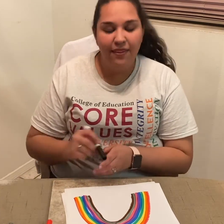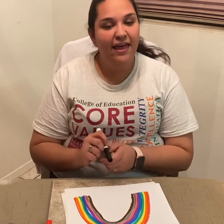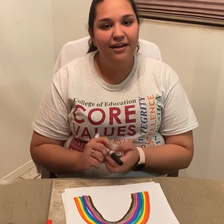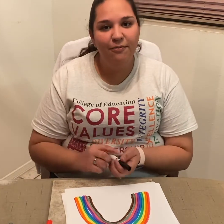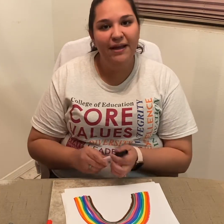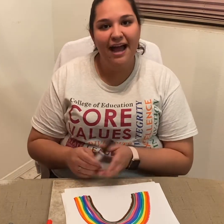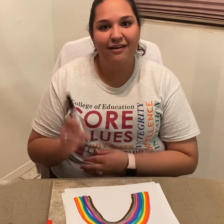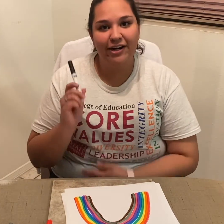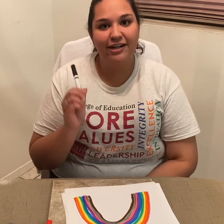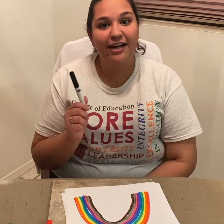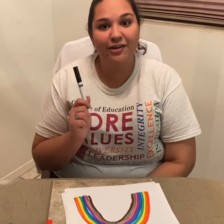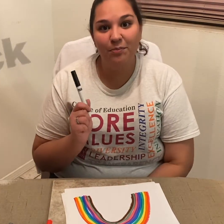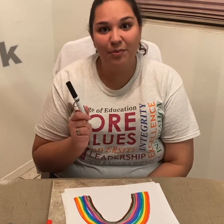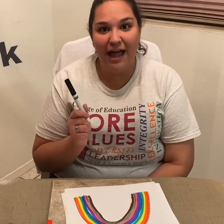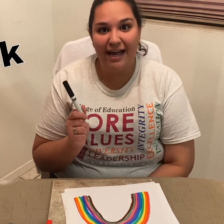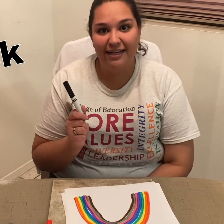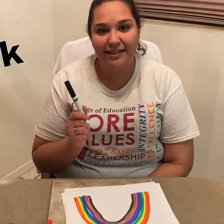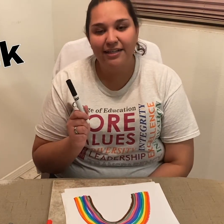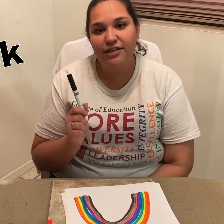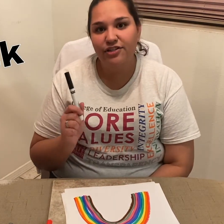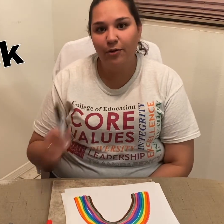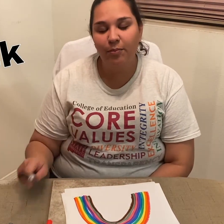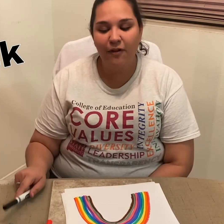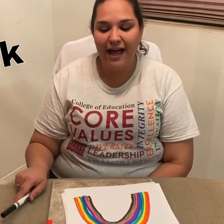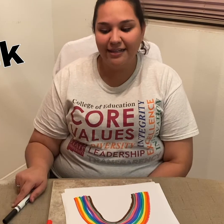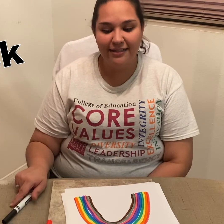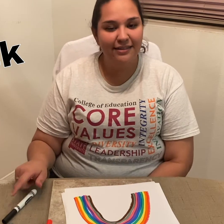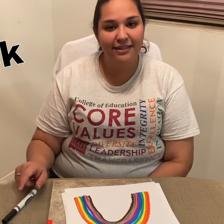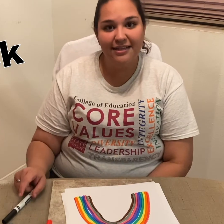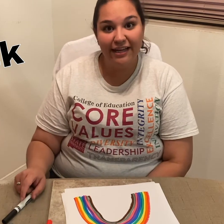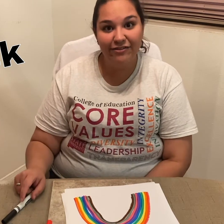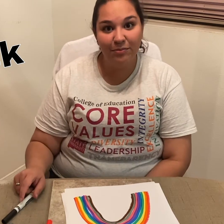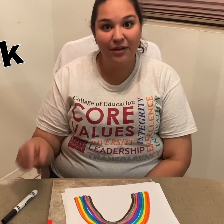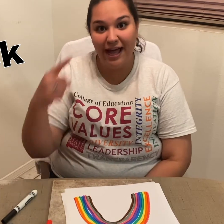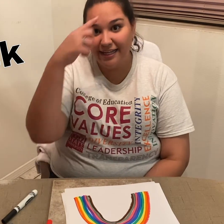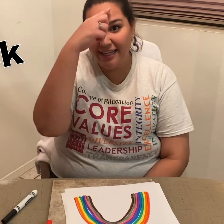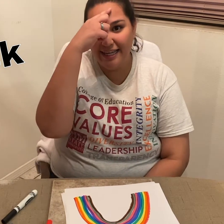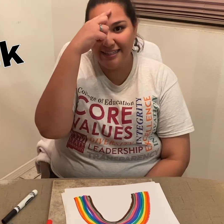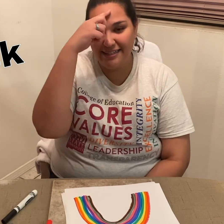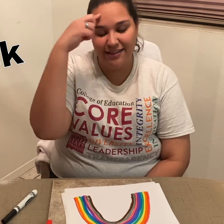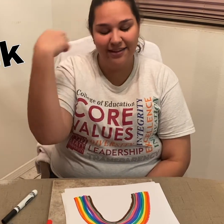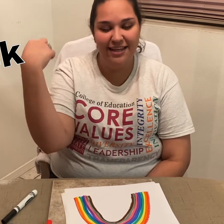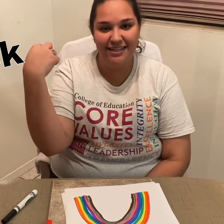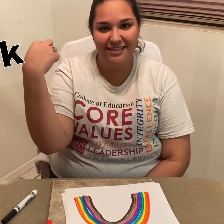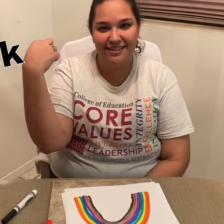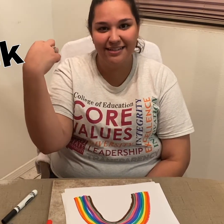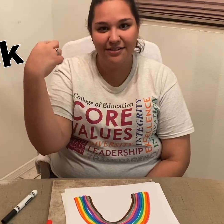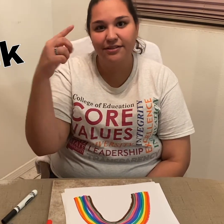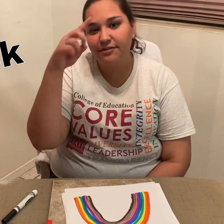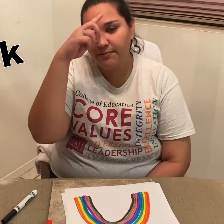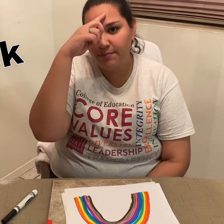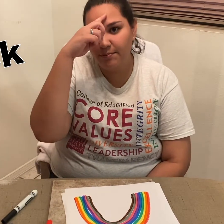Then, we have our color black. So black; the sign for black is this: